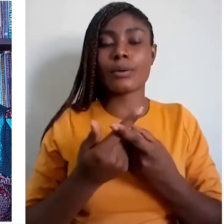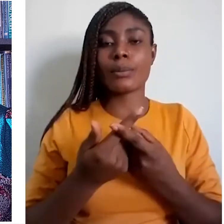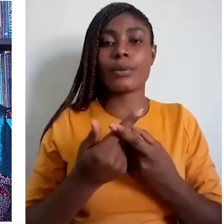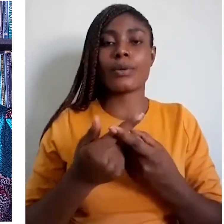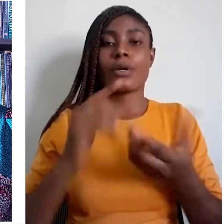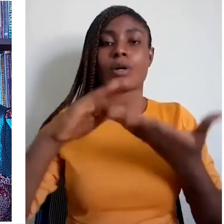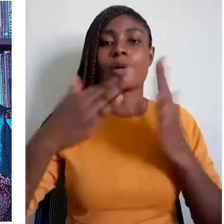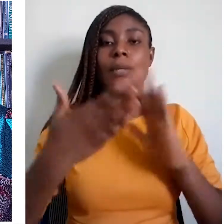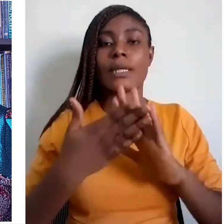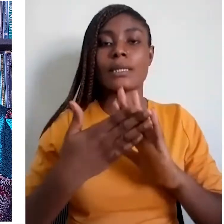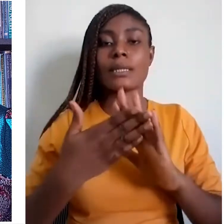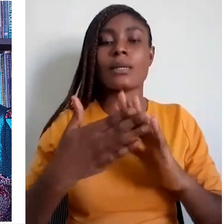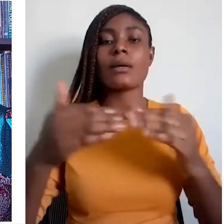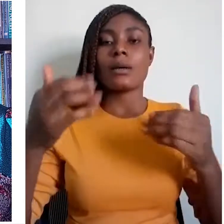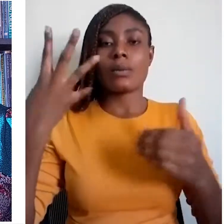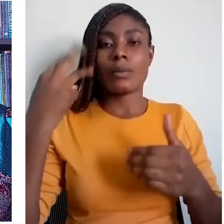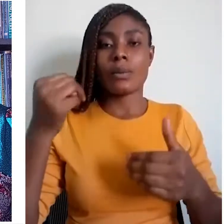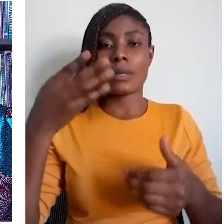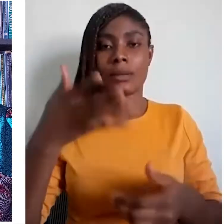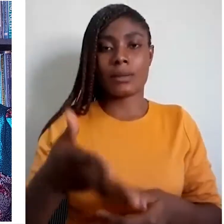in the continent.